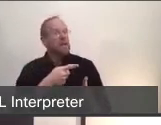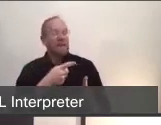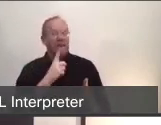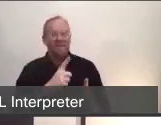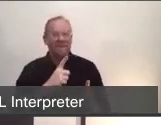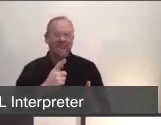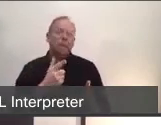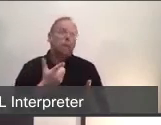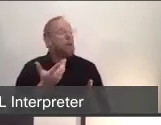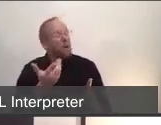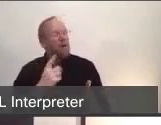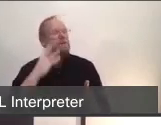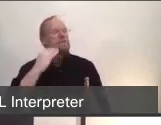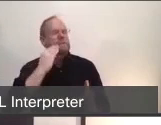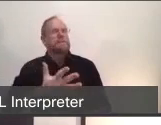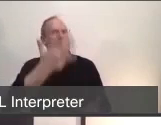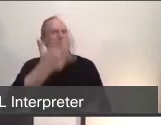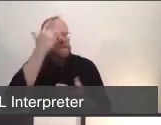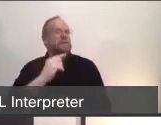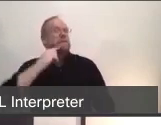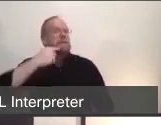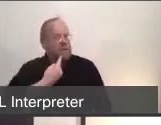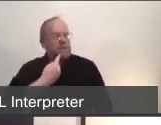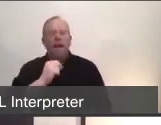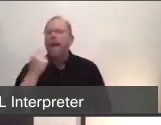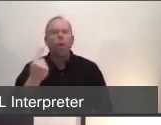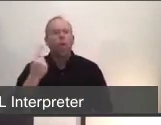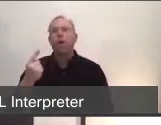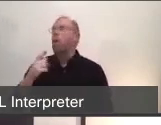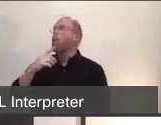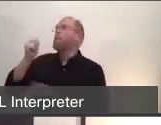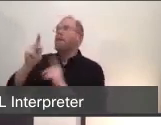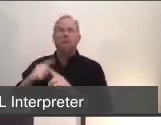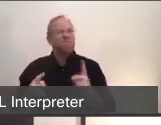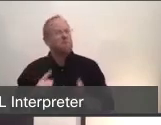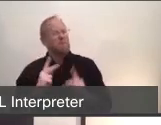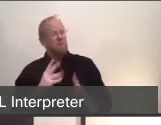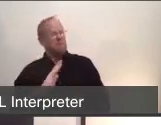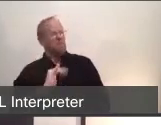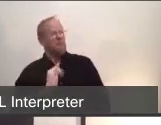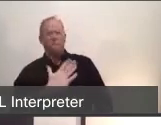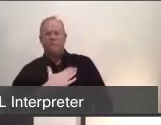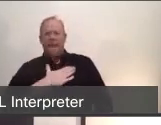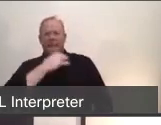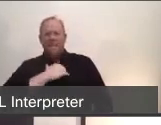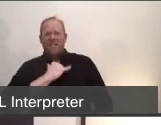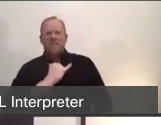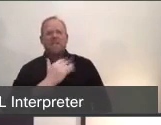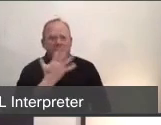So it's not just the older people. And in terms of older people, some of them have very mild illness.